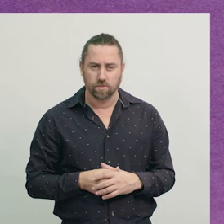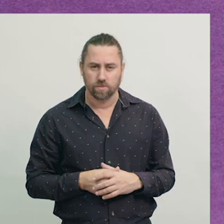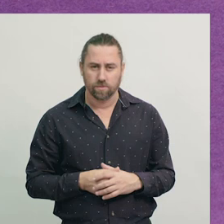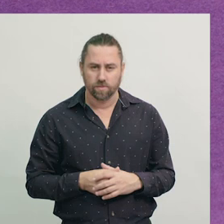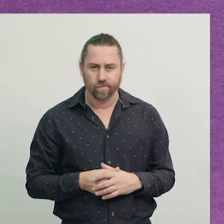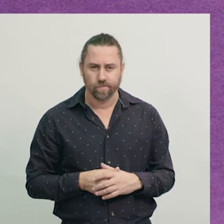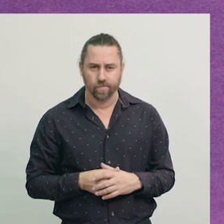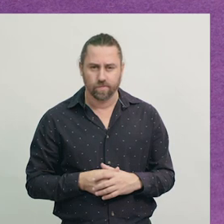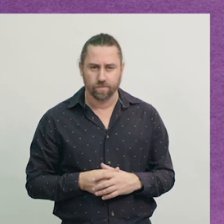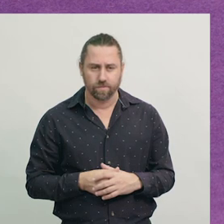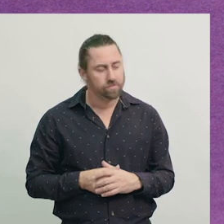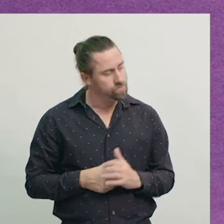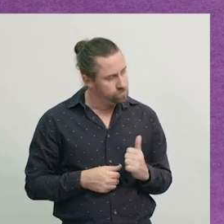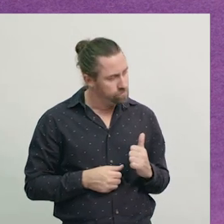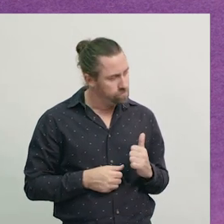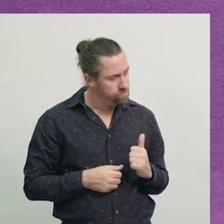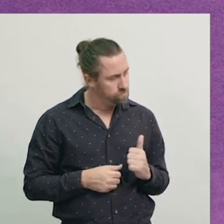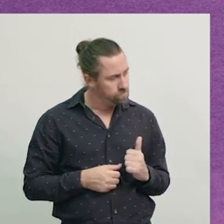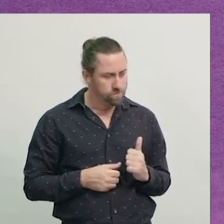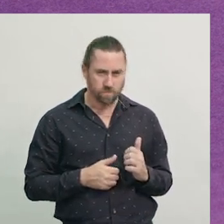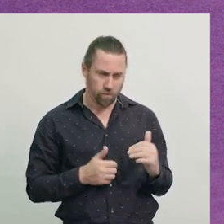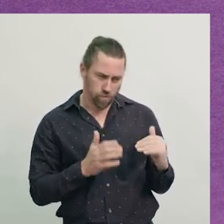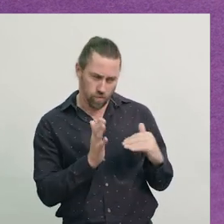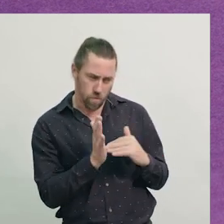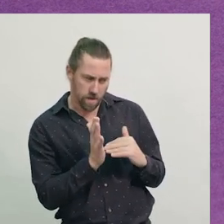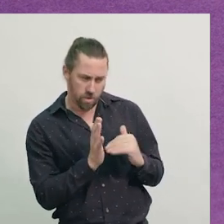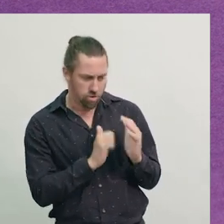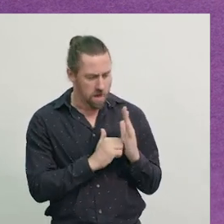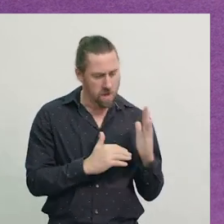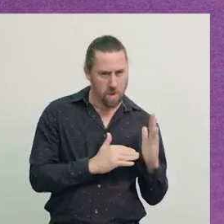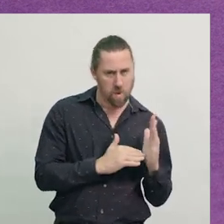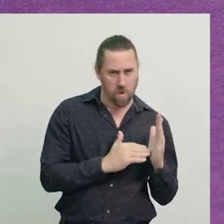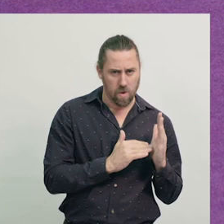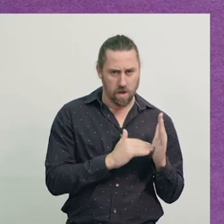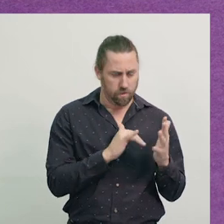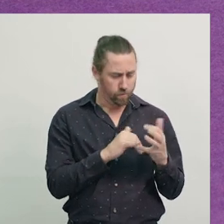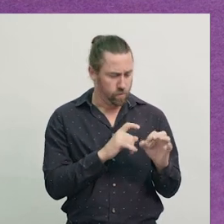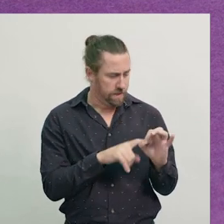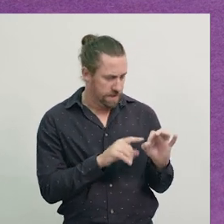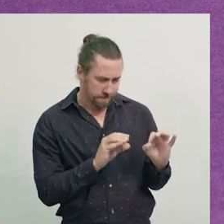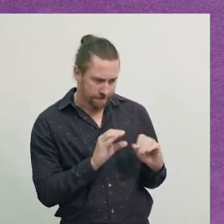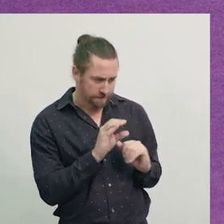And, hit this one down here to make a corner. Square's going to fit nicely in here,